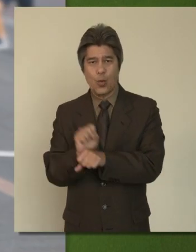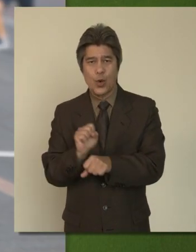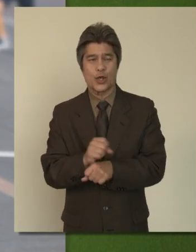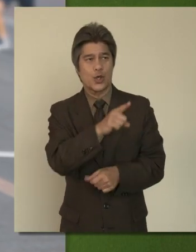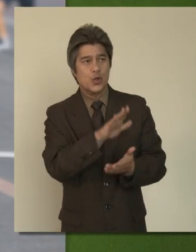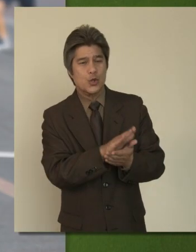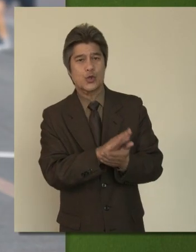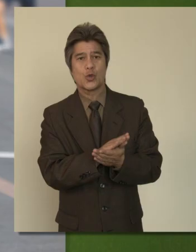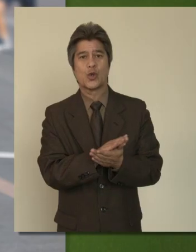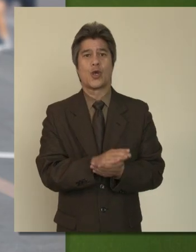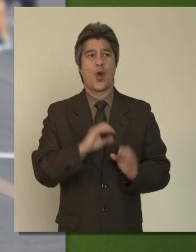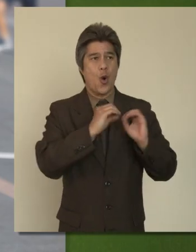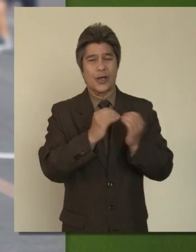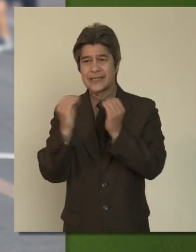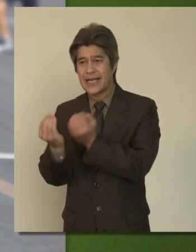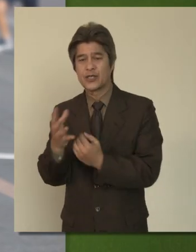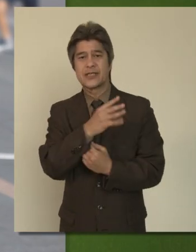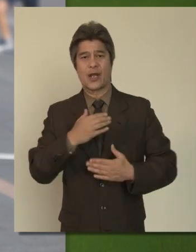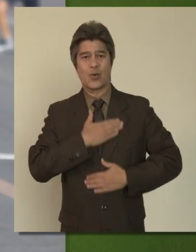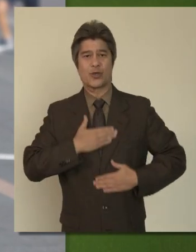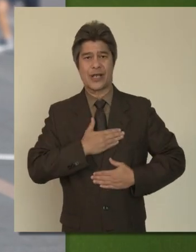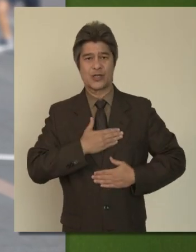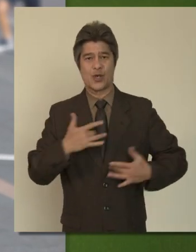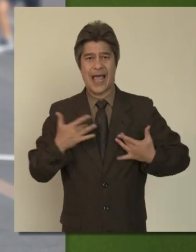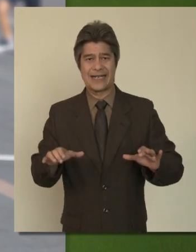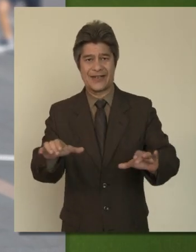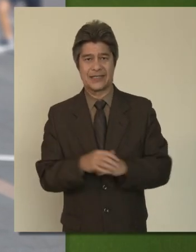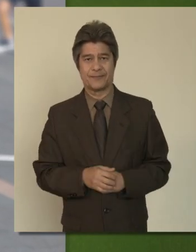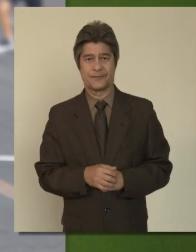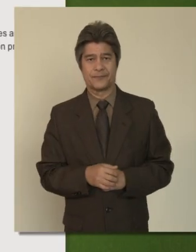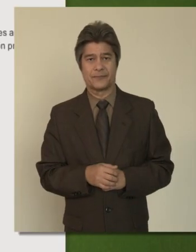work, school, faith organizations and recreational activities.